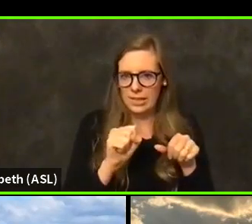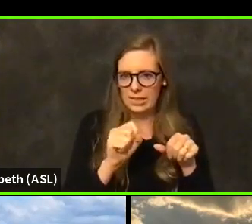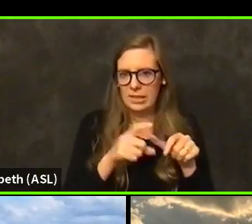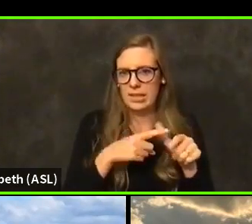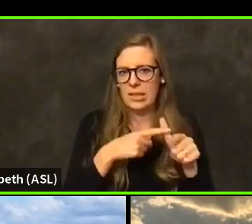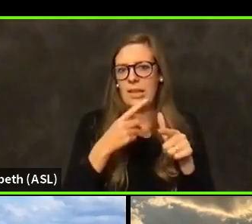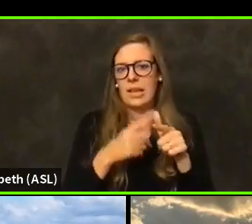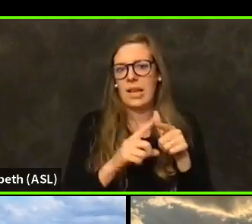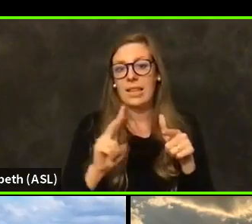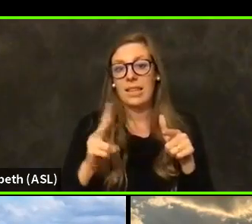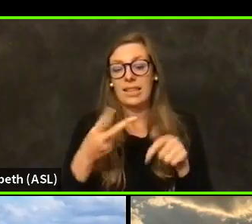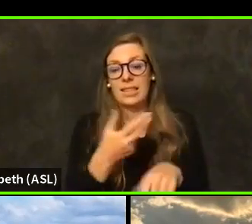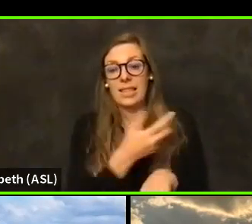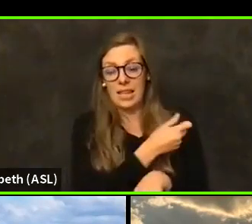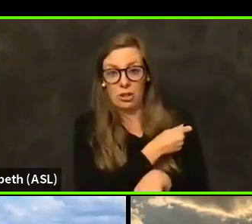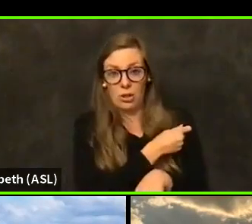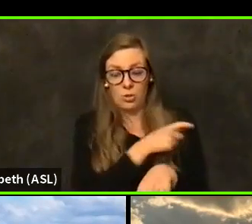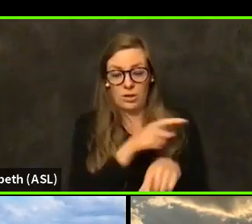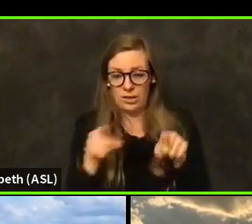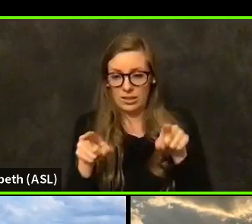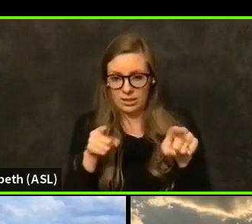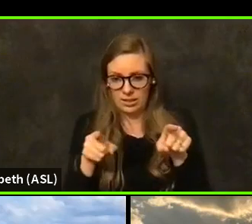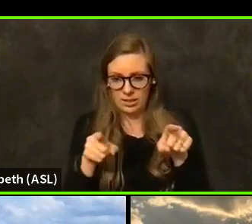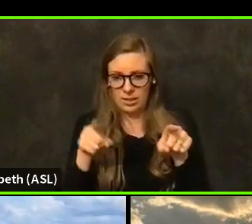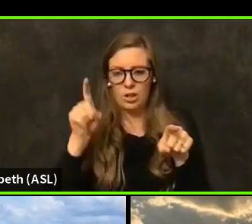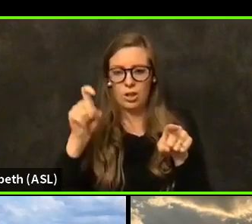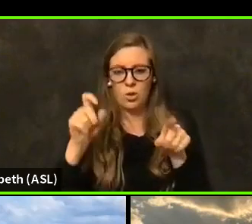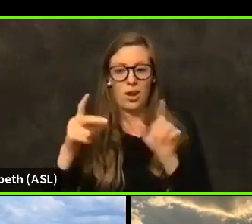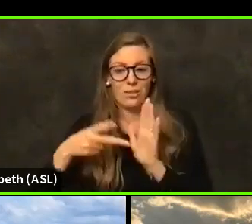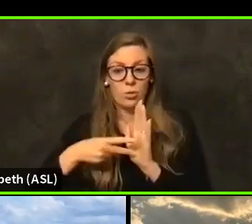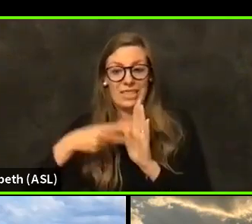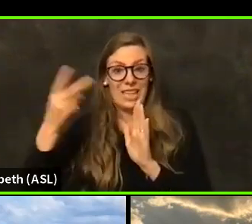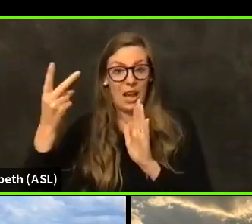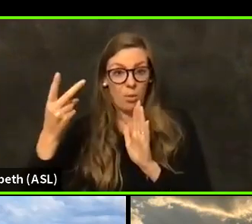second doses administered, you have to you have to double the second